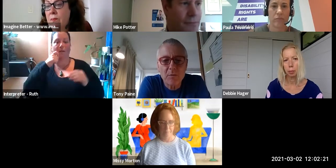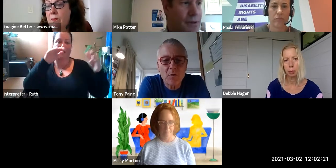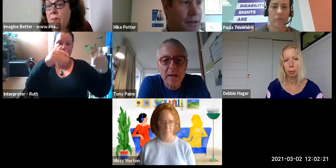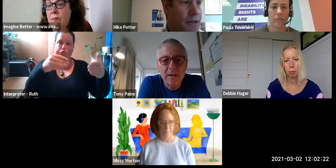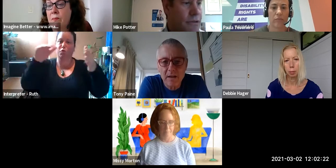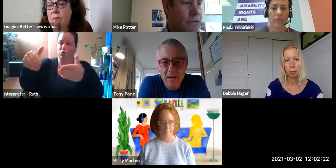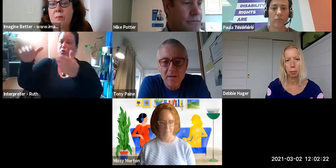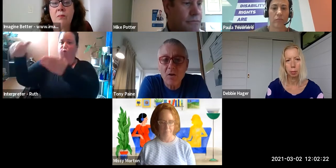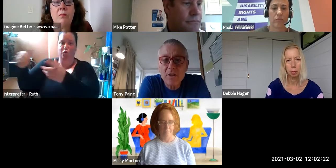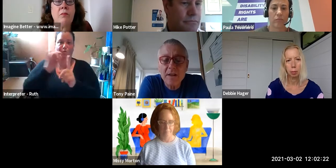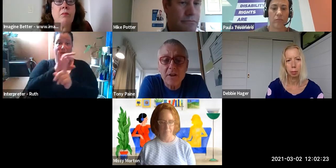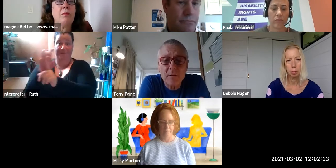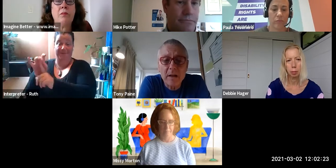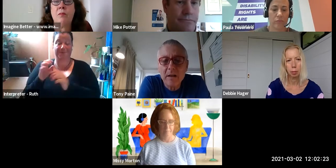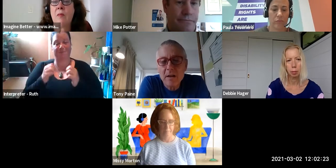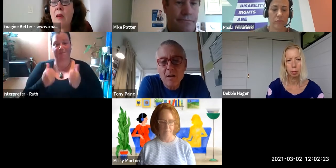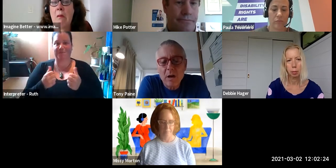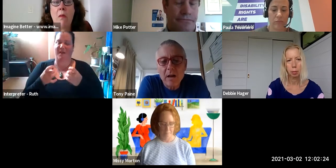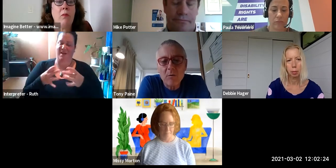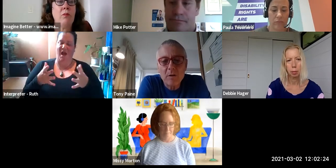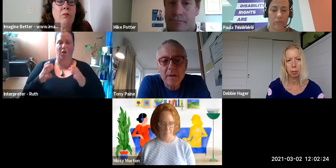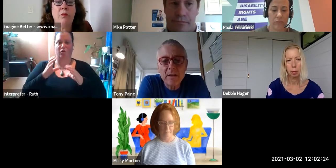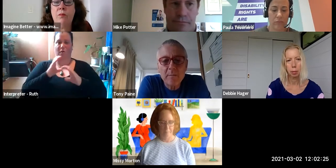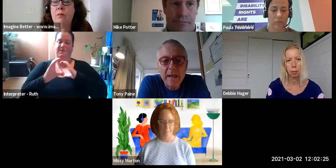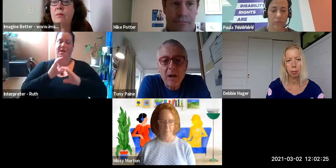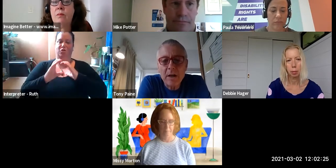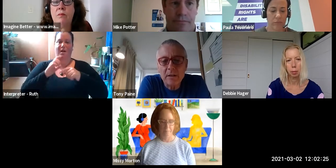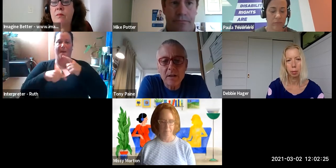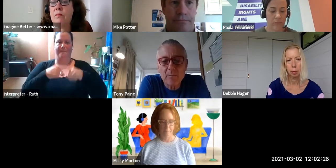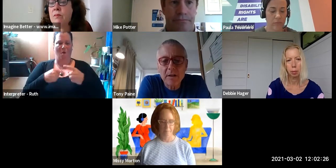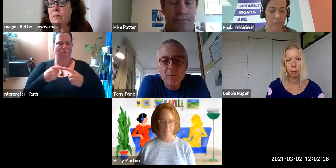and then we'll start the conversation about what it means to be an ally in the disability